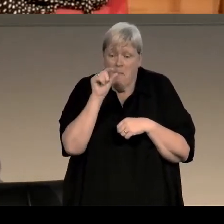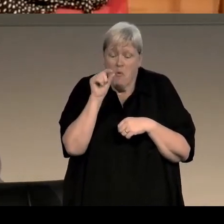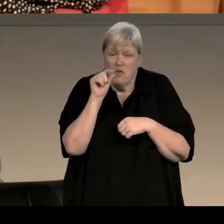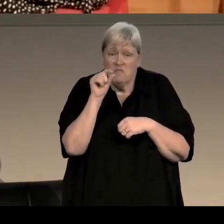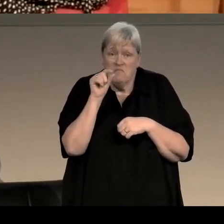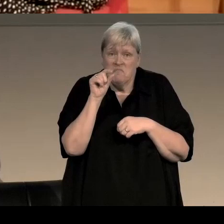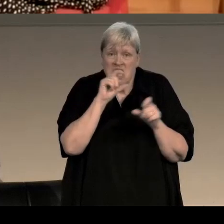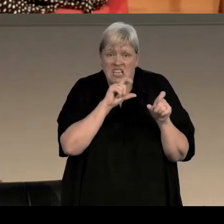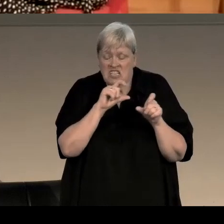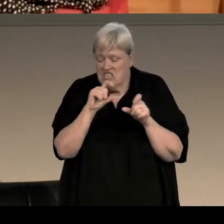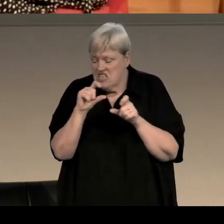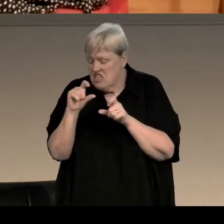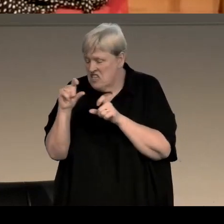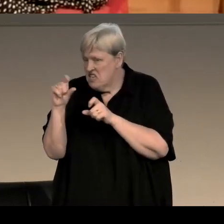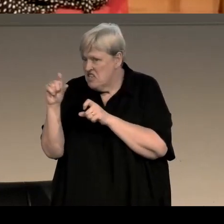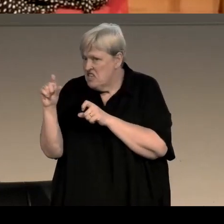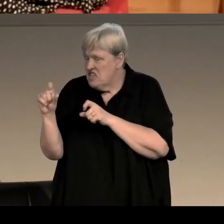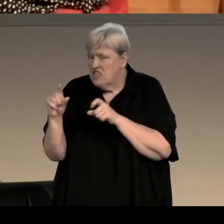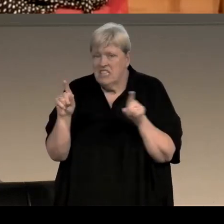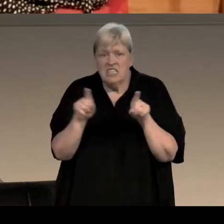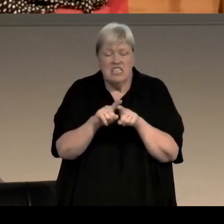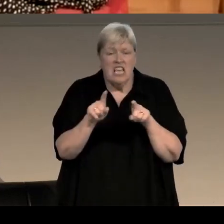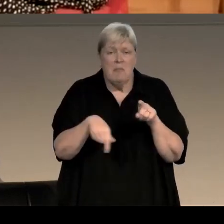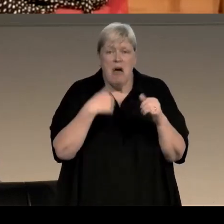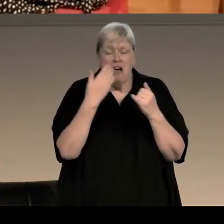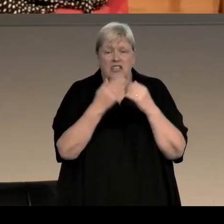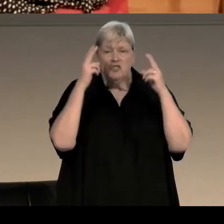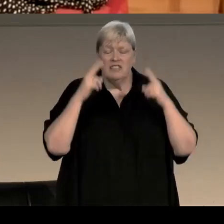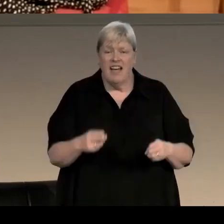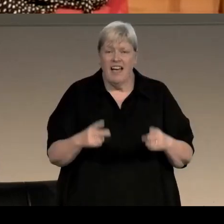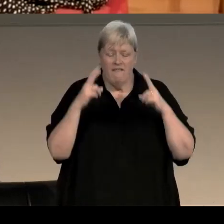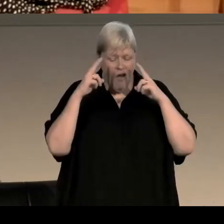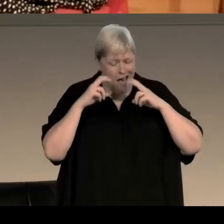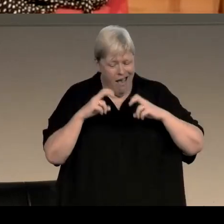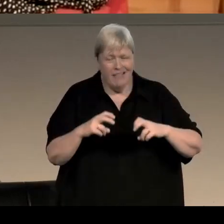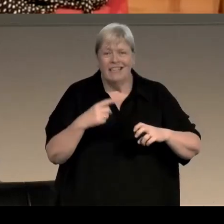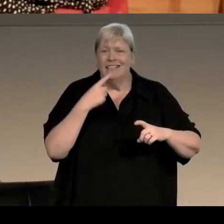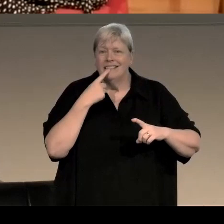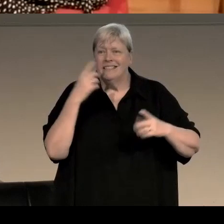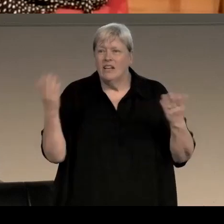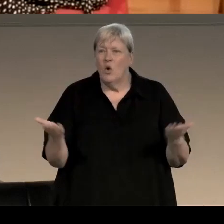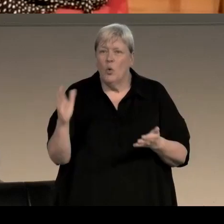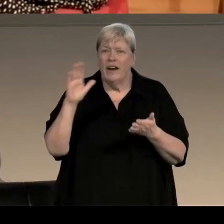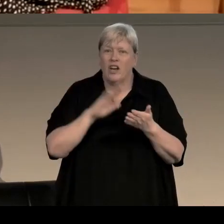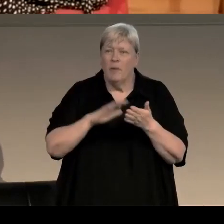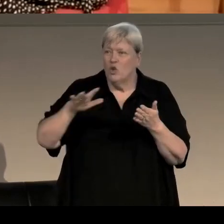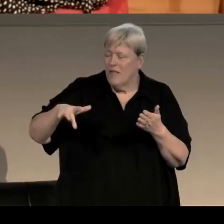stays the same from the womb to the tomb, and if you analyze that bone it will tell you where your mother was living when she was pregnant with you."